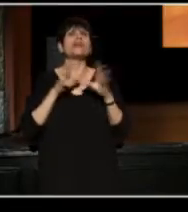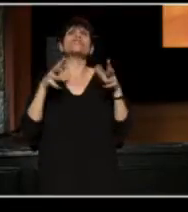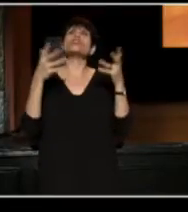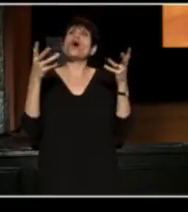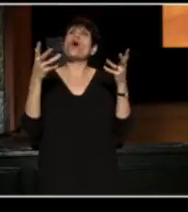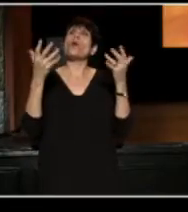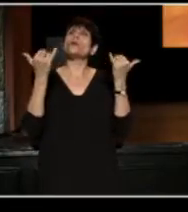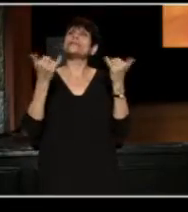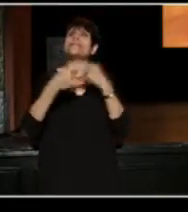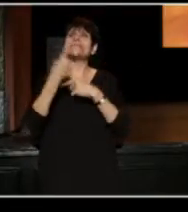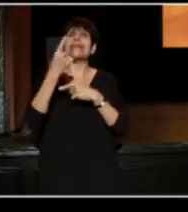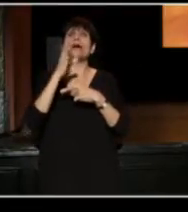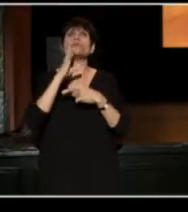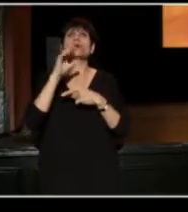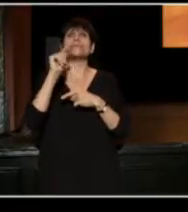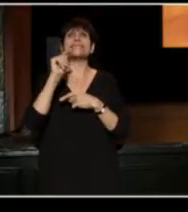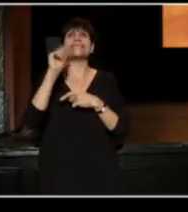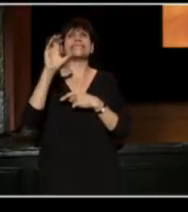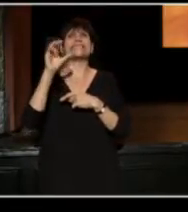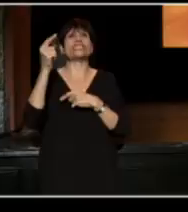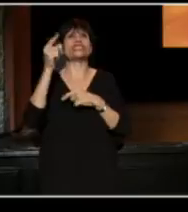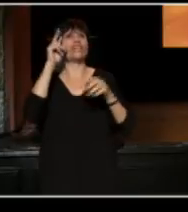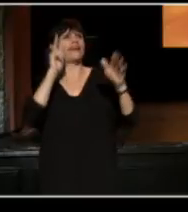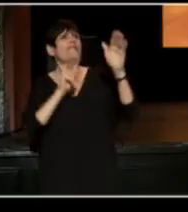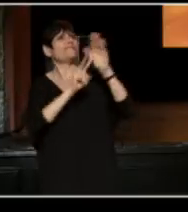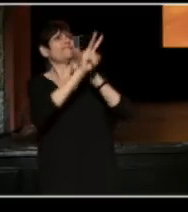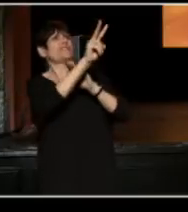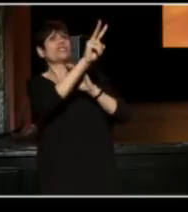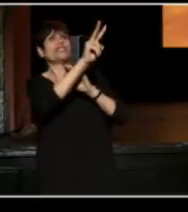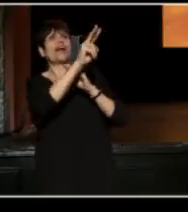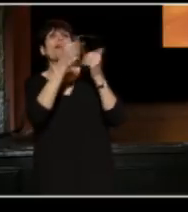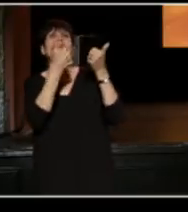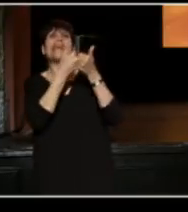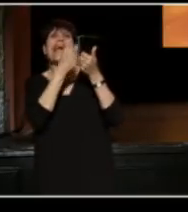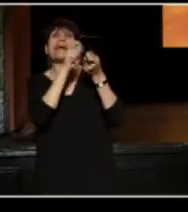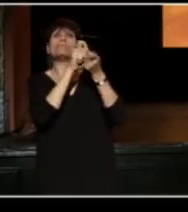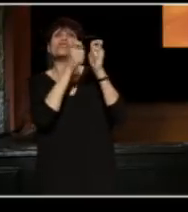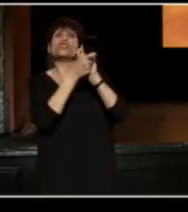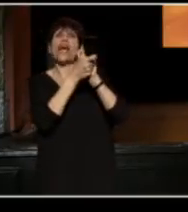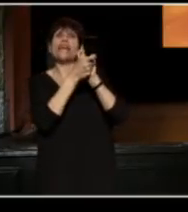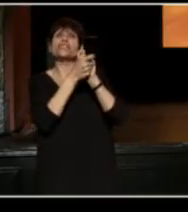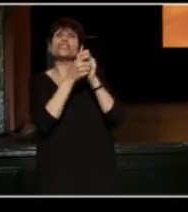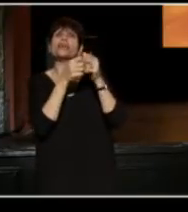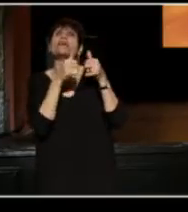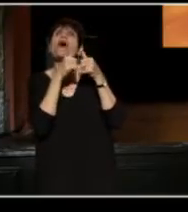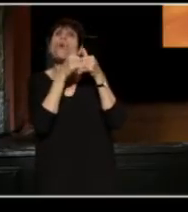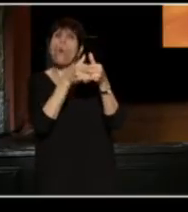So, today we are talking about TCG visionary game changing award. I'm going to read this because it gets a little redundant.